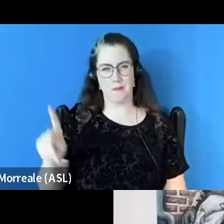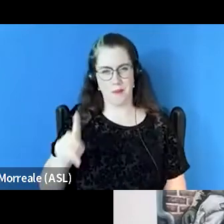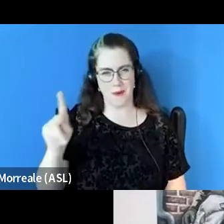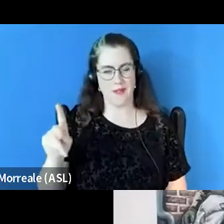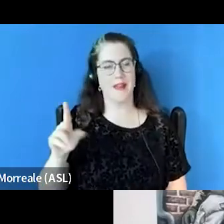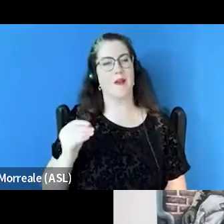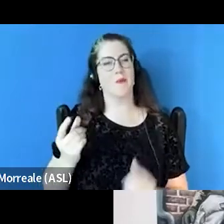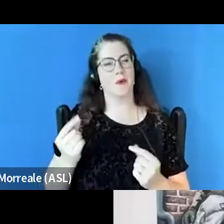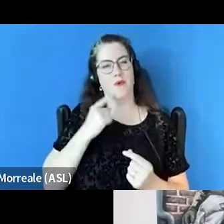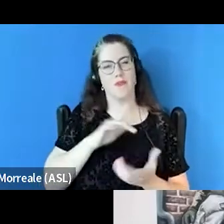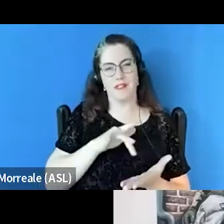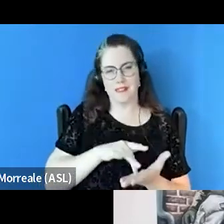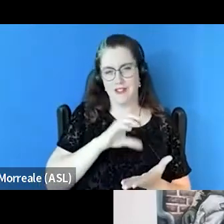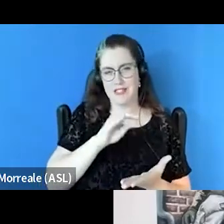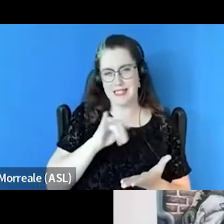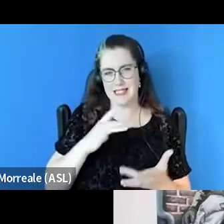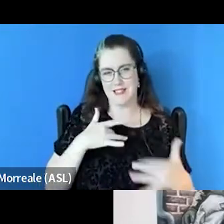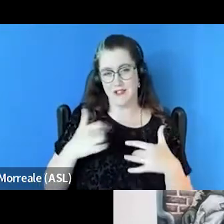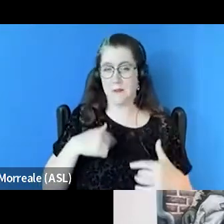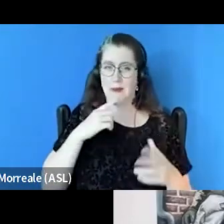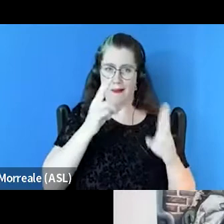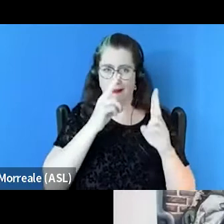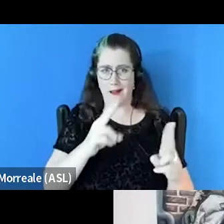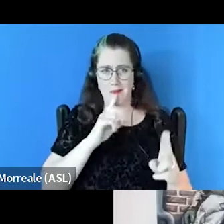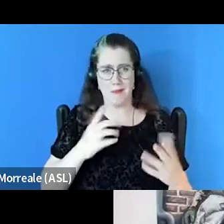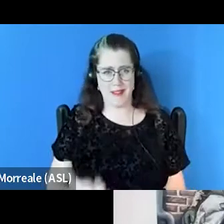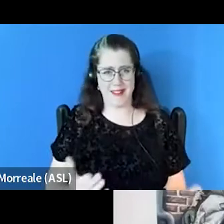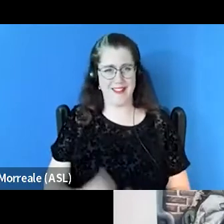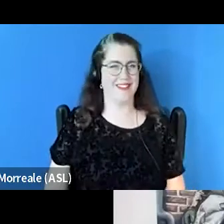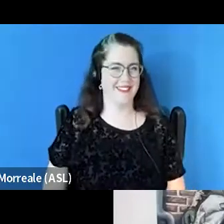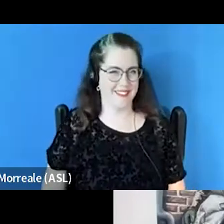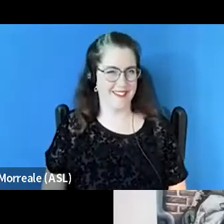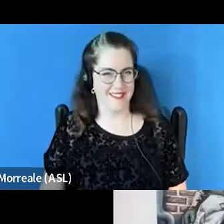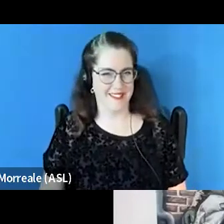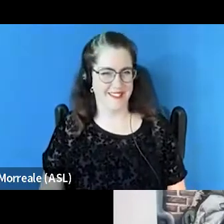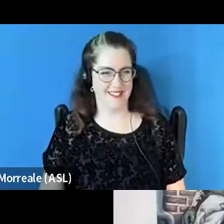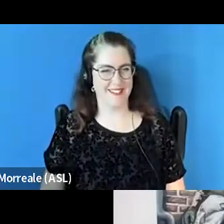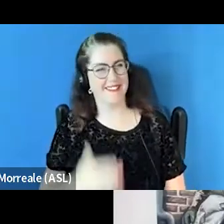at Central City Concern. I'm really honored to be here with Rosie and Donald. Thanks, Juliana.